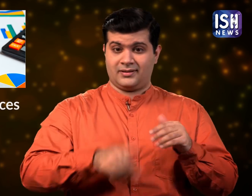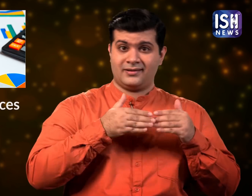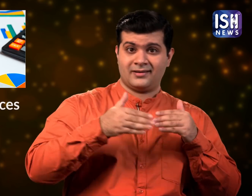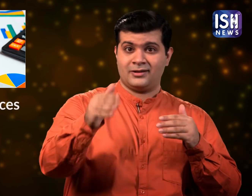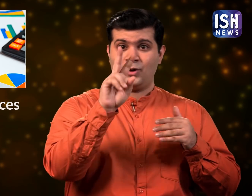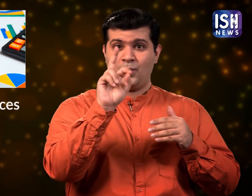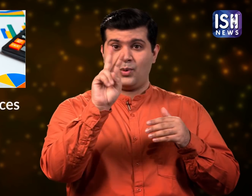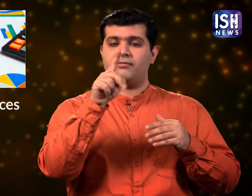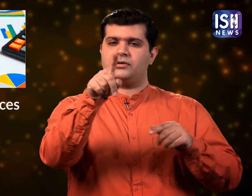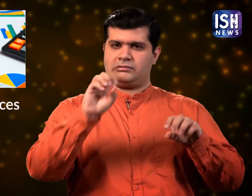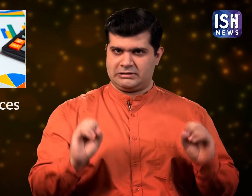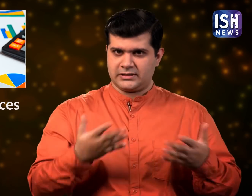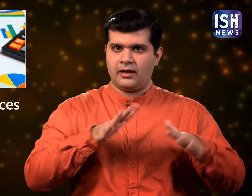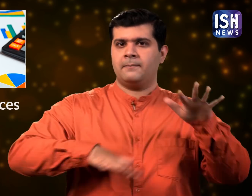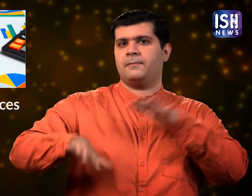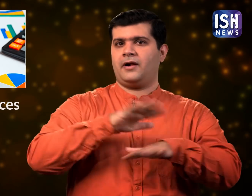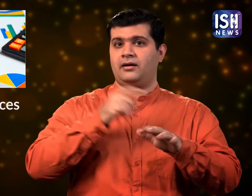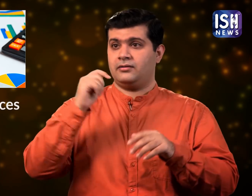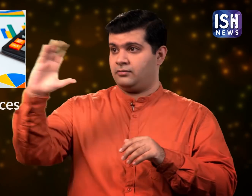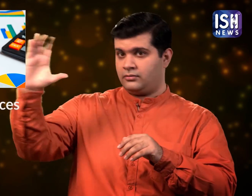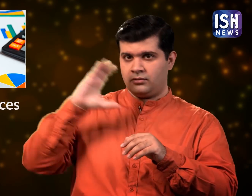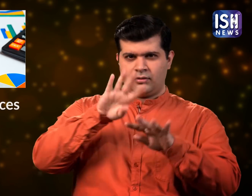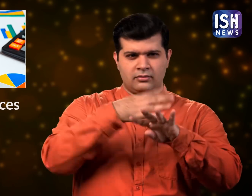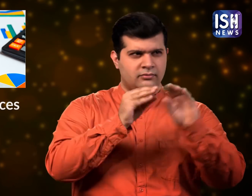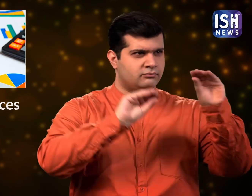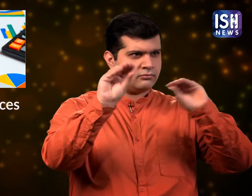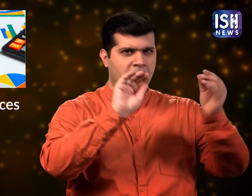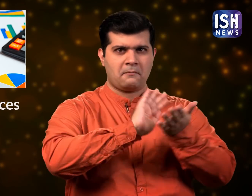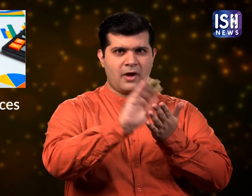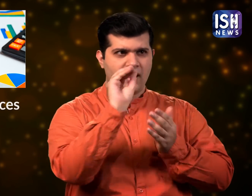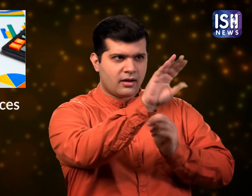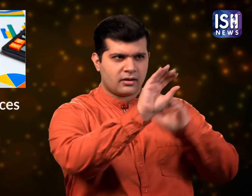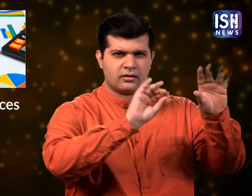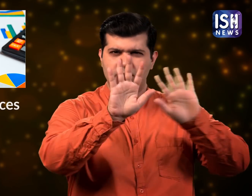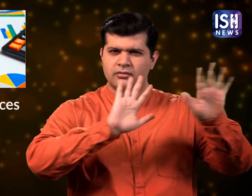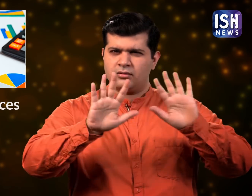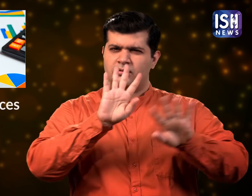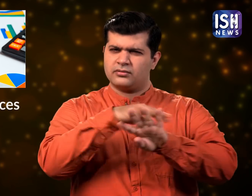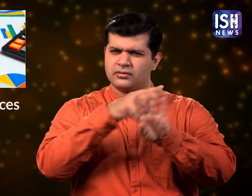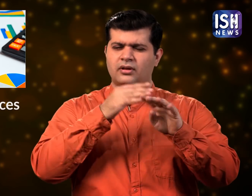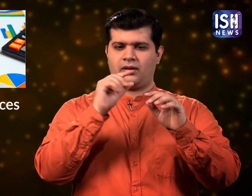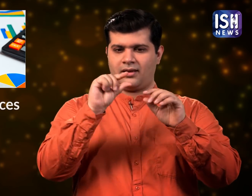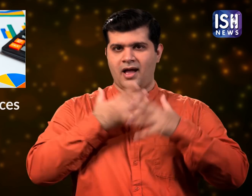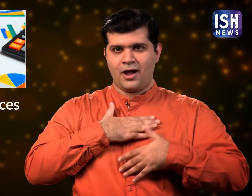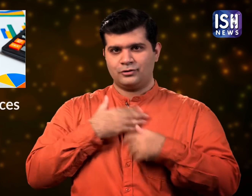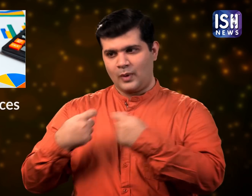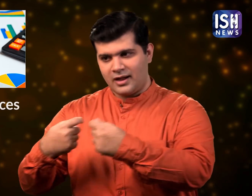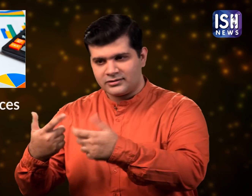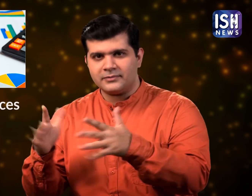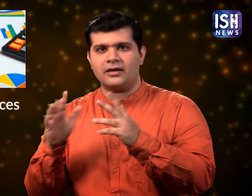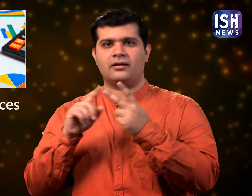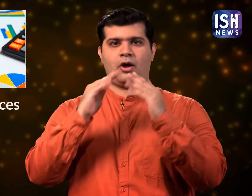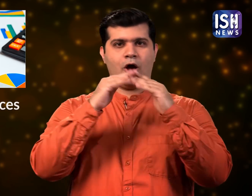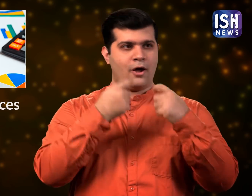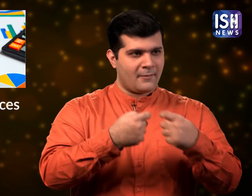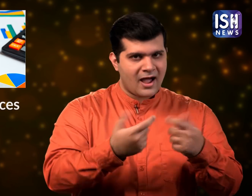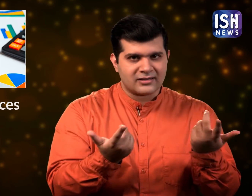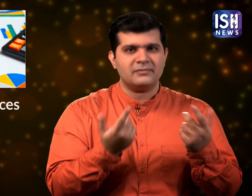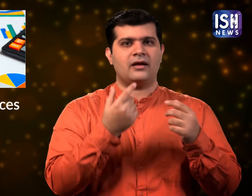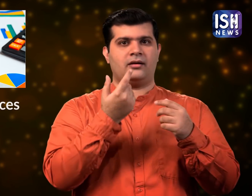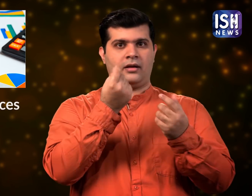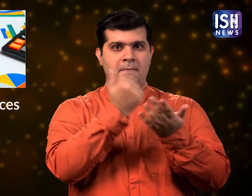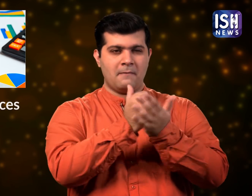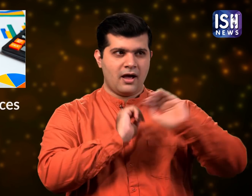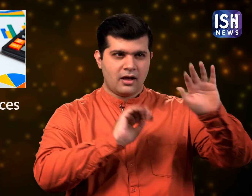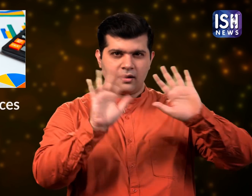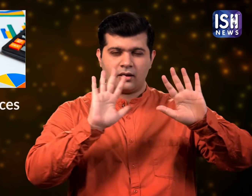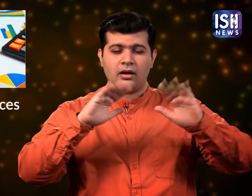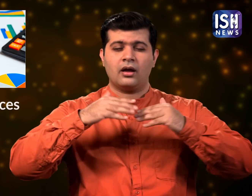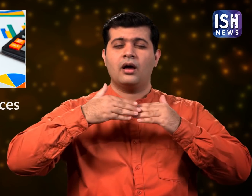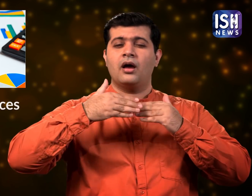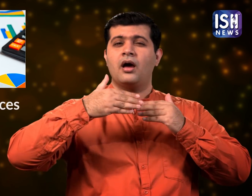In 2021, plan your finances well. Invest money in the bank, use some for recreation, some for home expenses, etc.